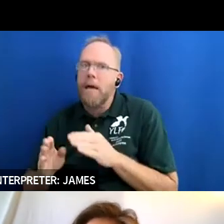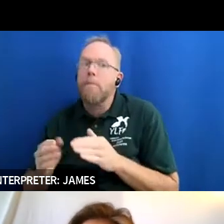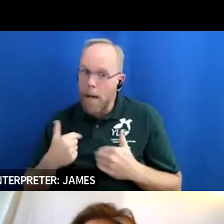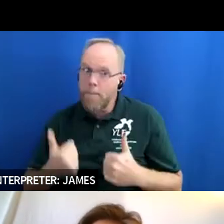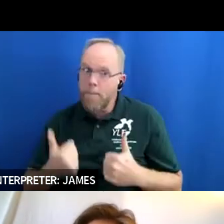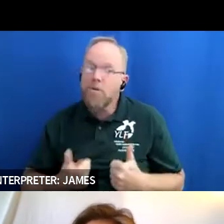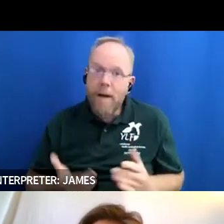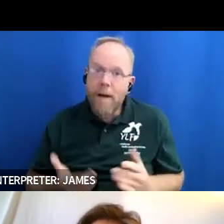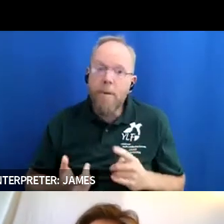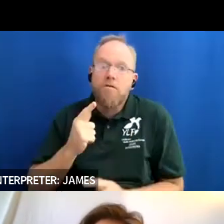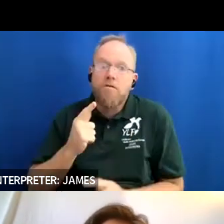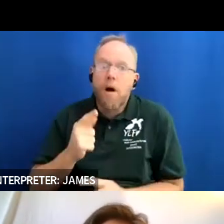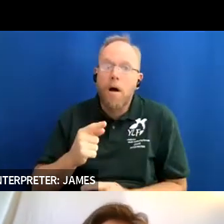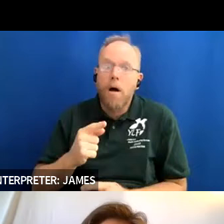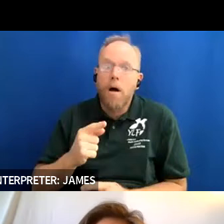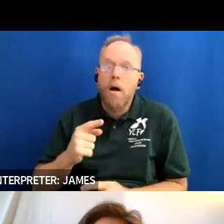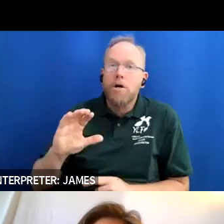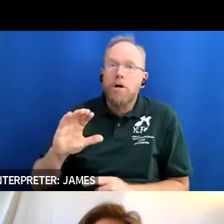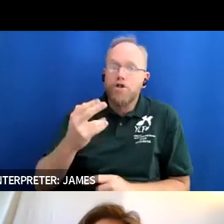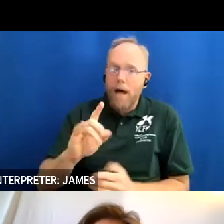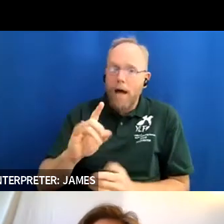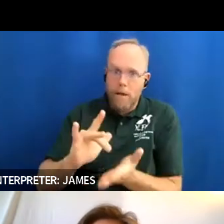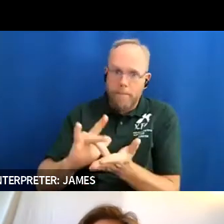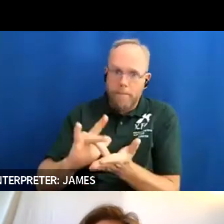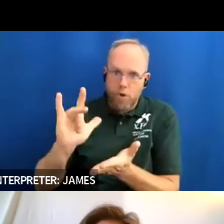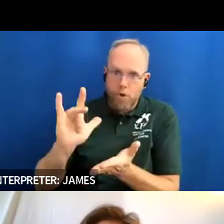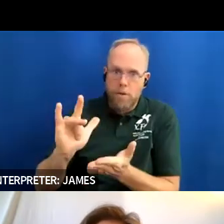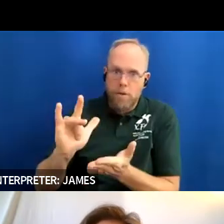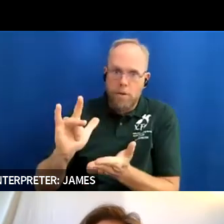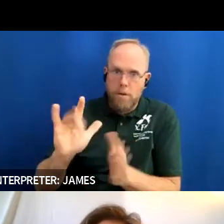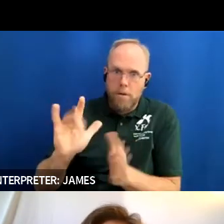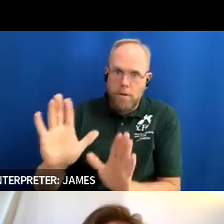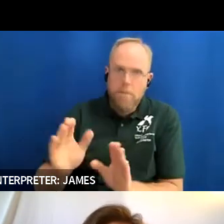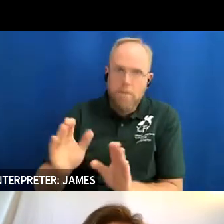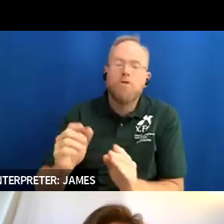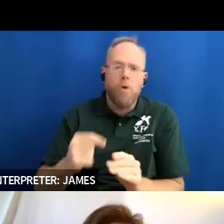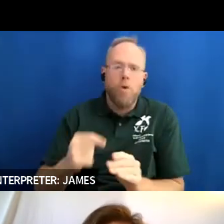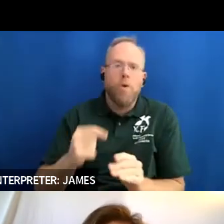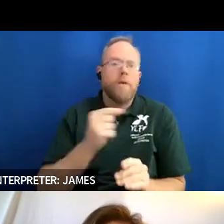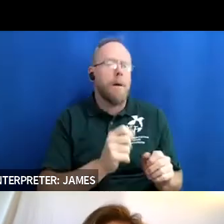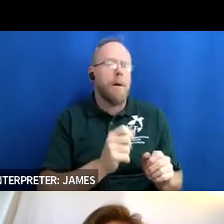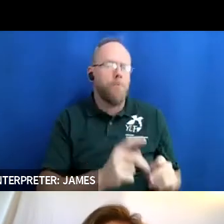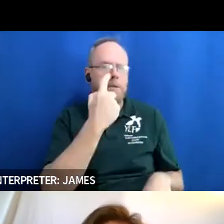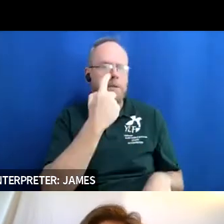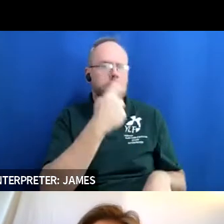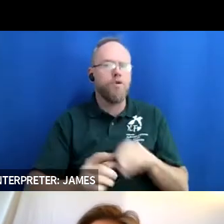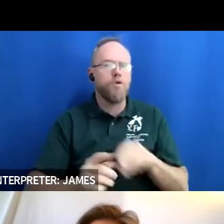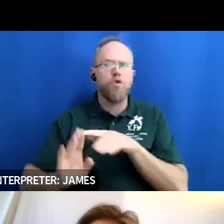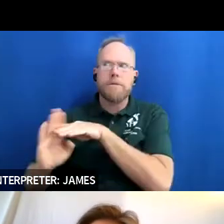thing to do during the summer so i can escape this and i ended up going and falling in love with